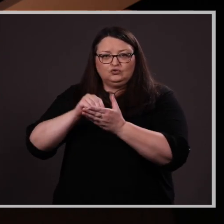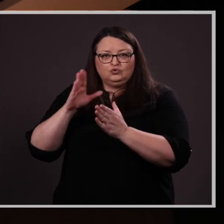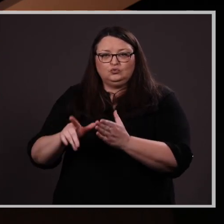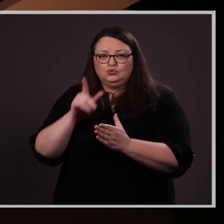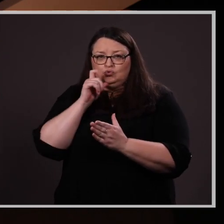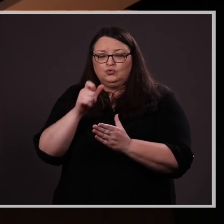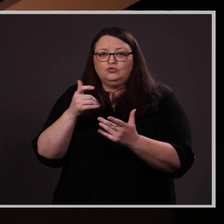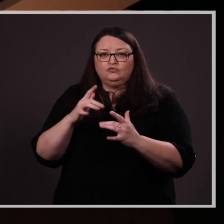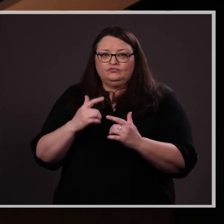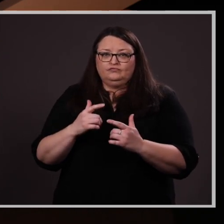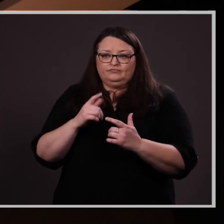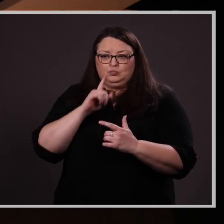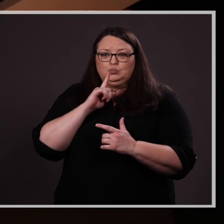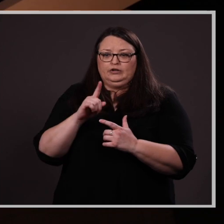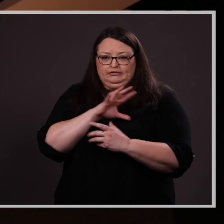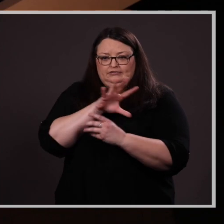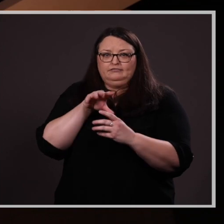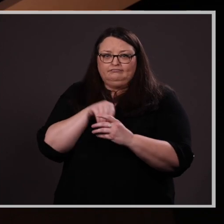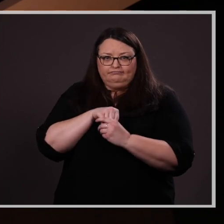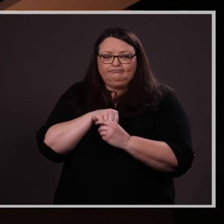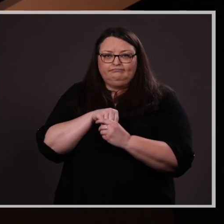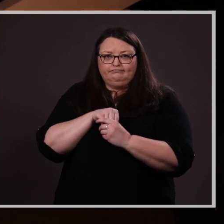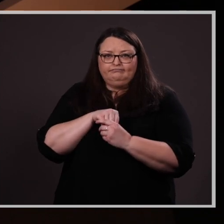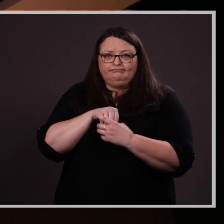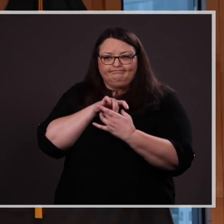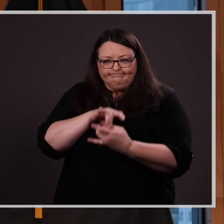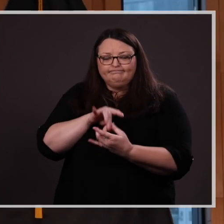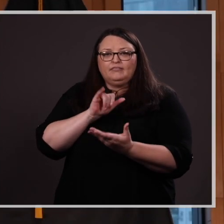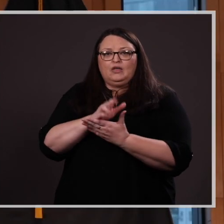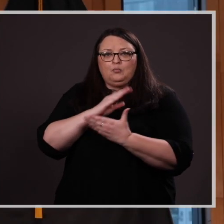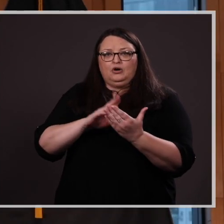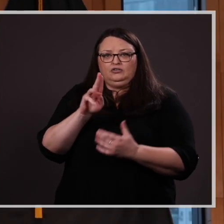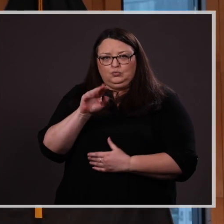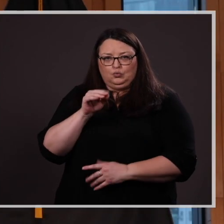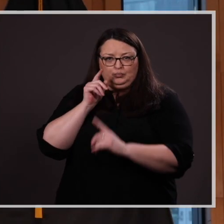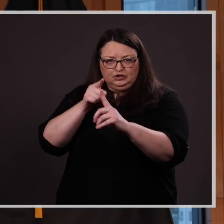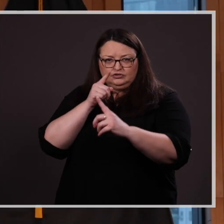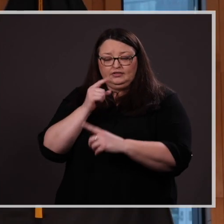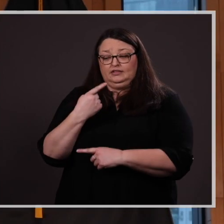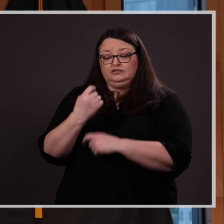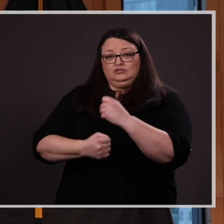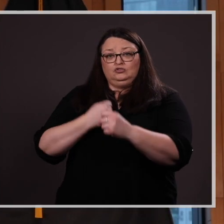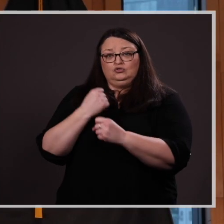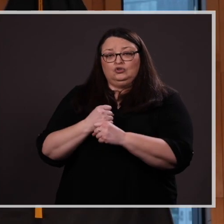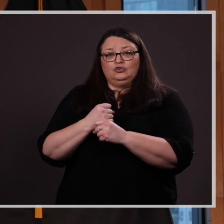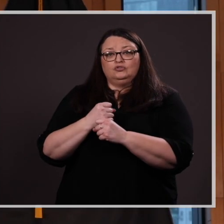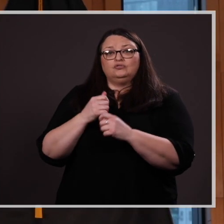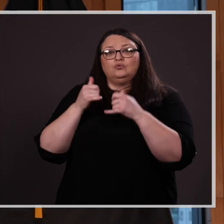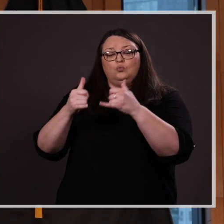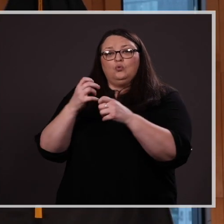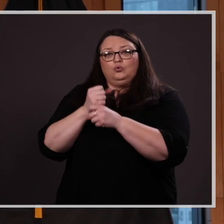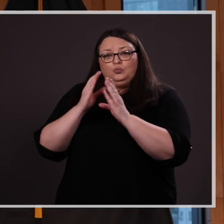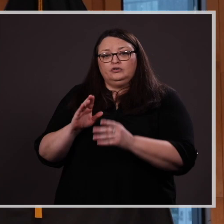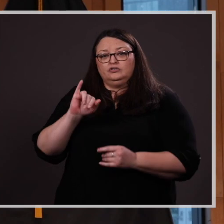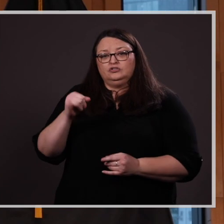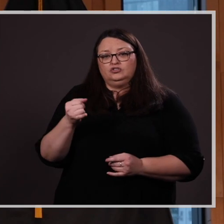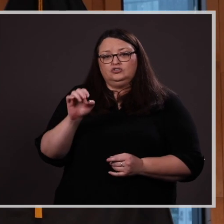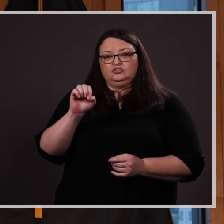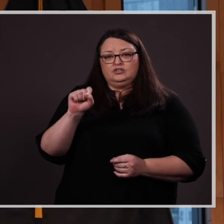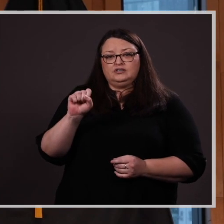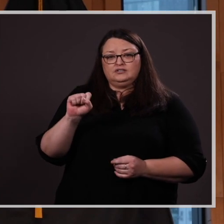lived that part of the UNO mission. This year’s award winner is Jessica Lyn Wooley.